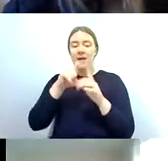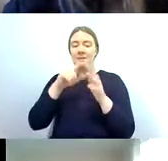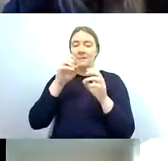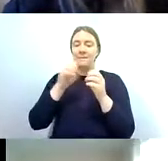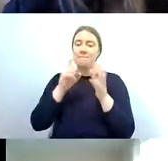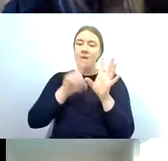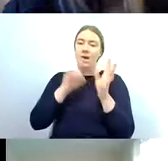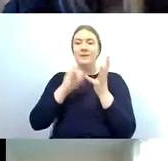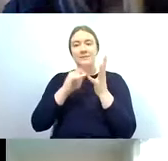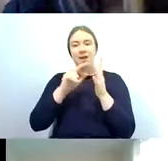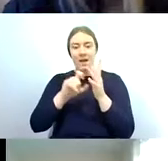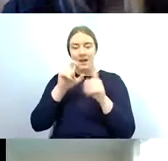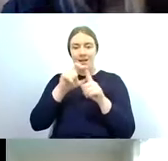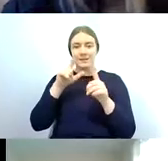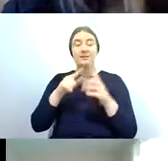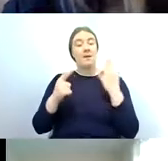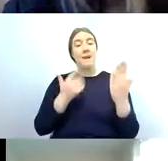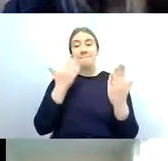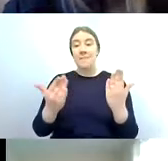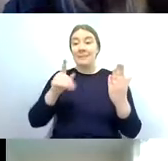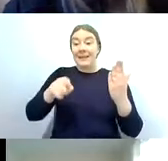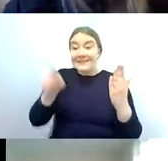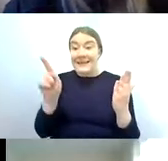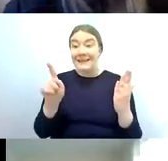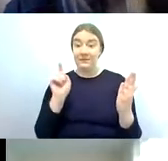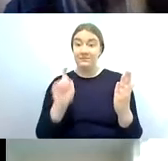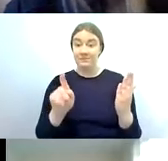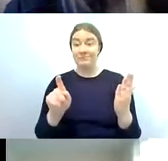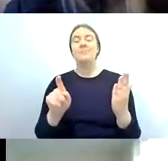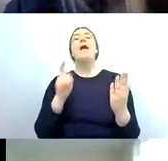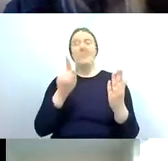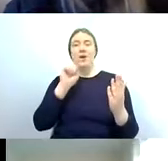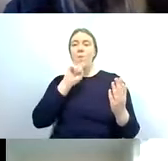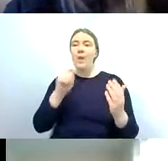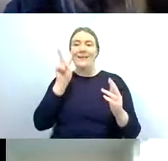once that has been selected and in a moment i'll also paste those instructions into the chat box